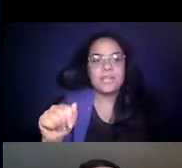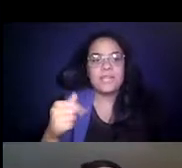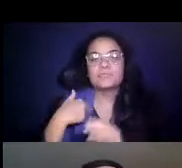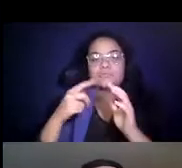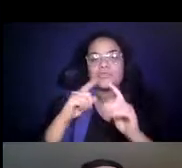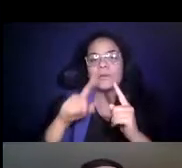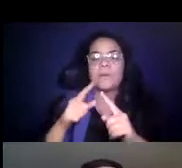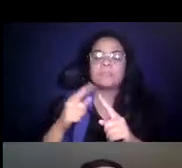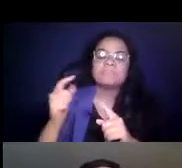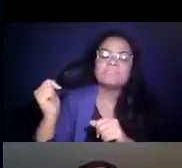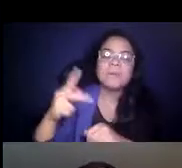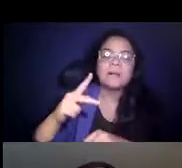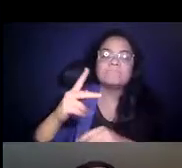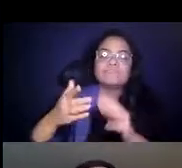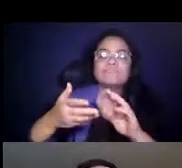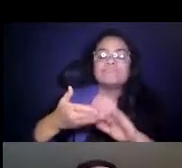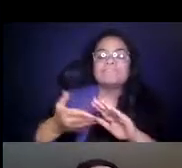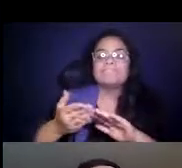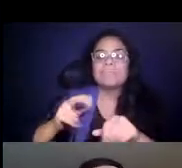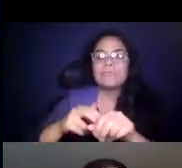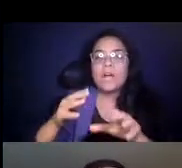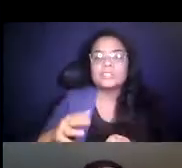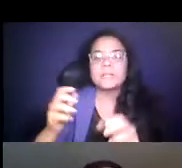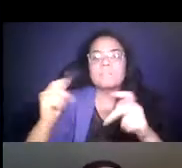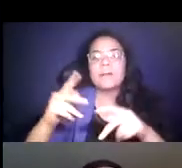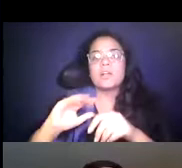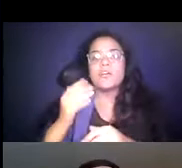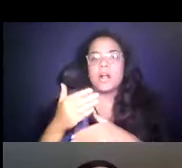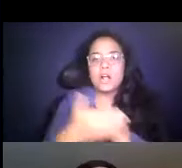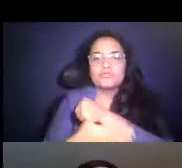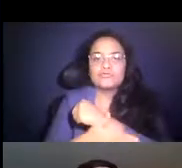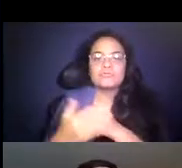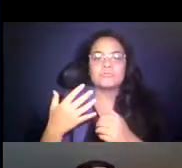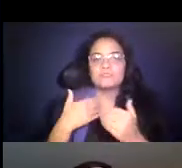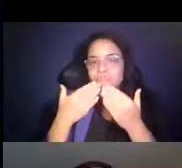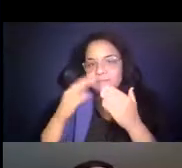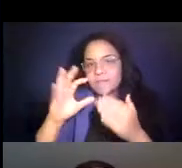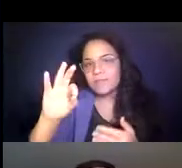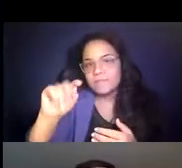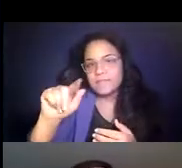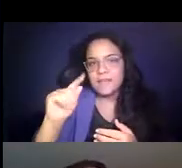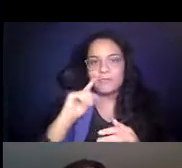transit systems. 14:29:12 I want to thank FTA for having this important conversation.